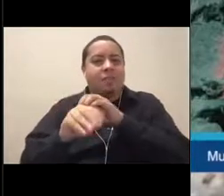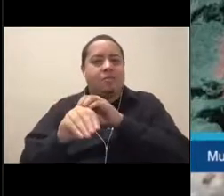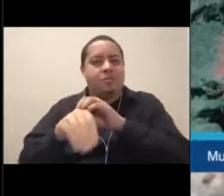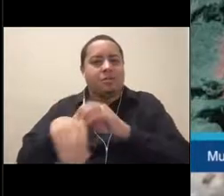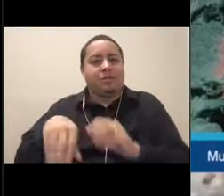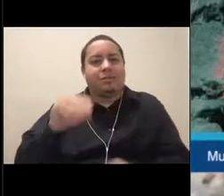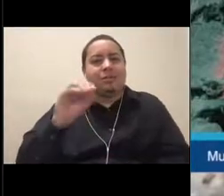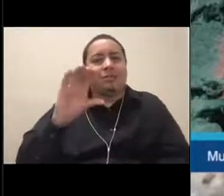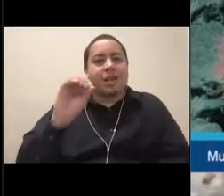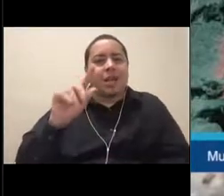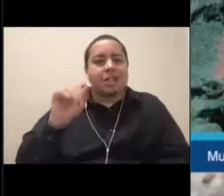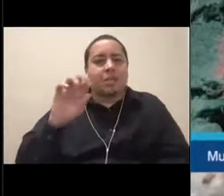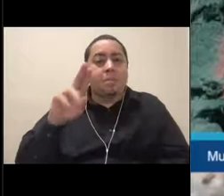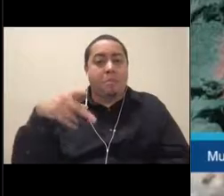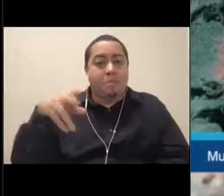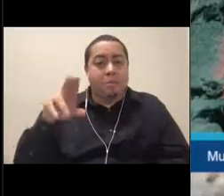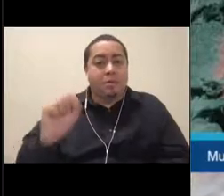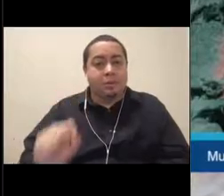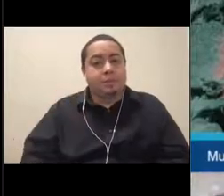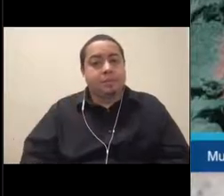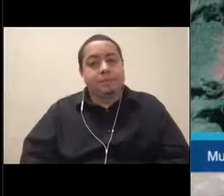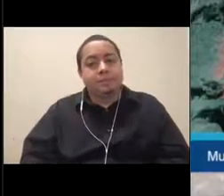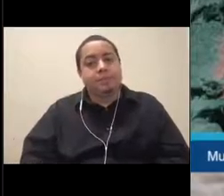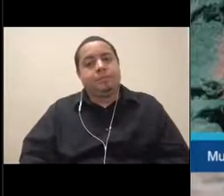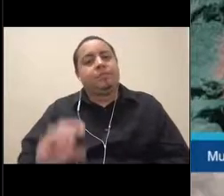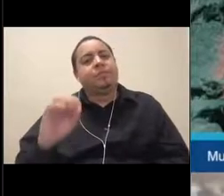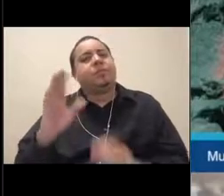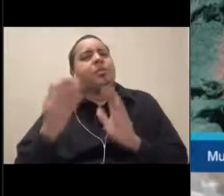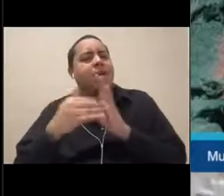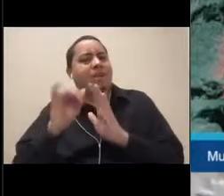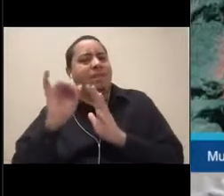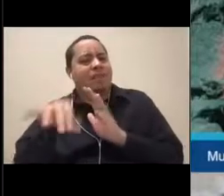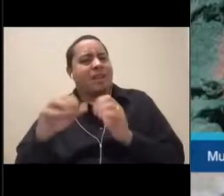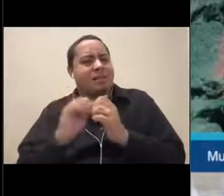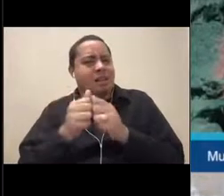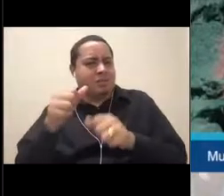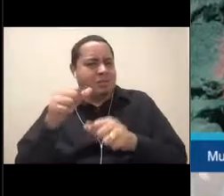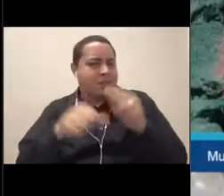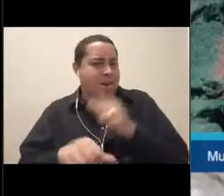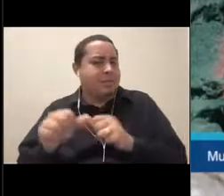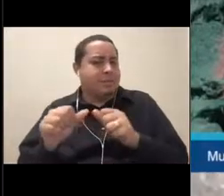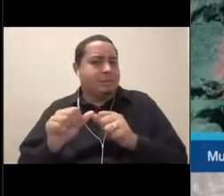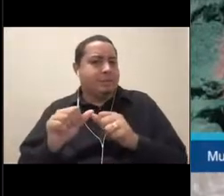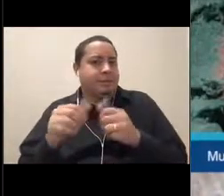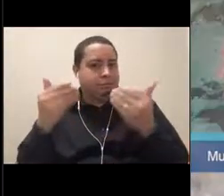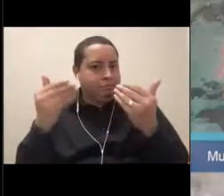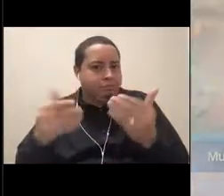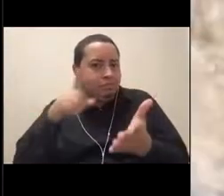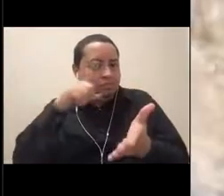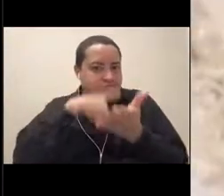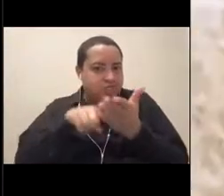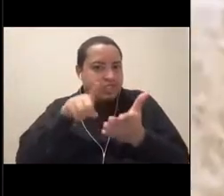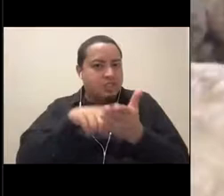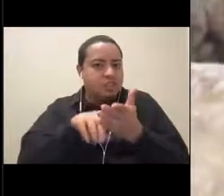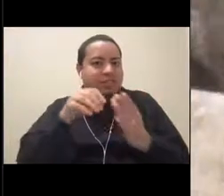Well, great job everybody. Yeah, and so this is how scientists do research in the deep sea. And it's a really cool way for us